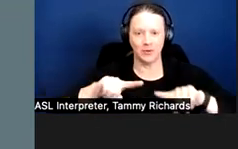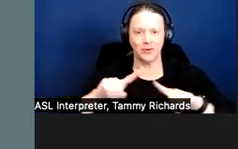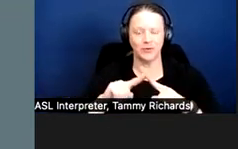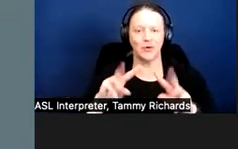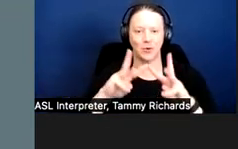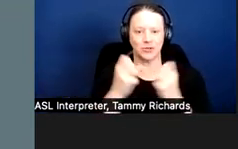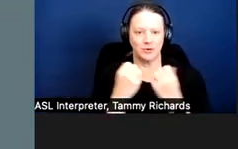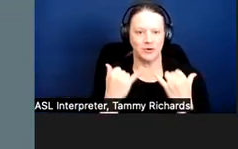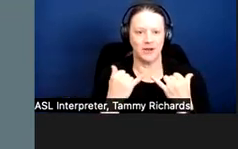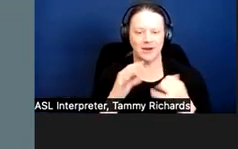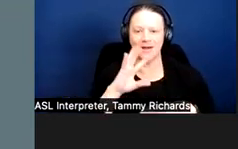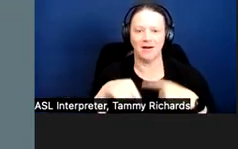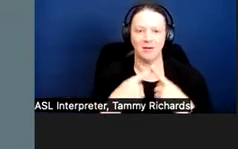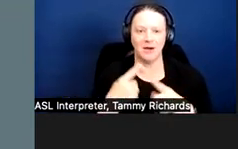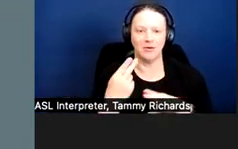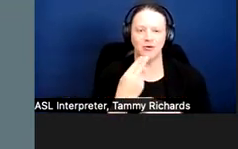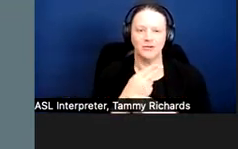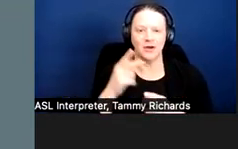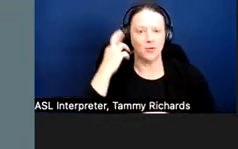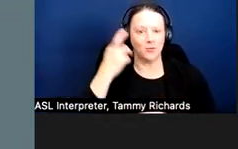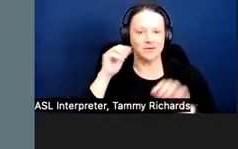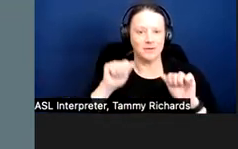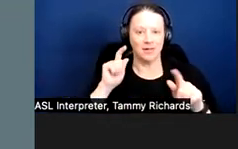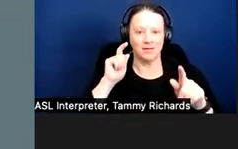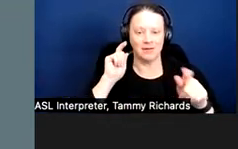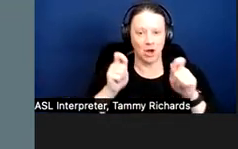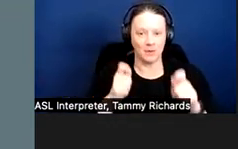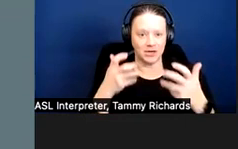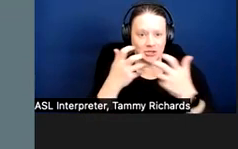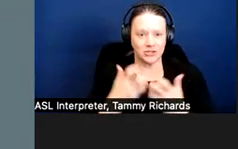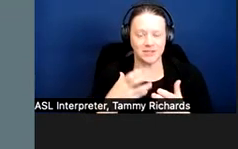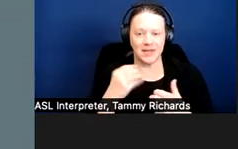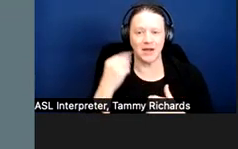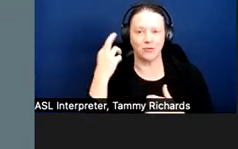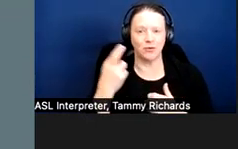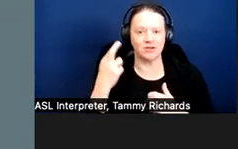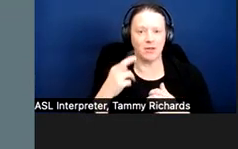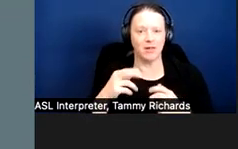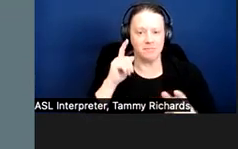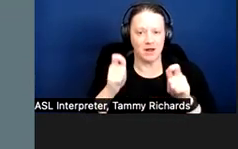accommodations and modifications and how they can be used not just to avoid eviction, but